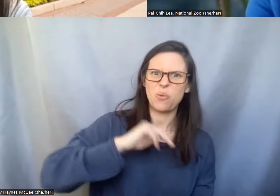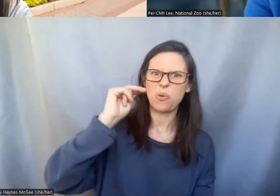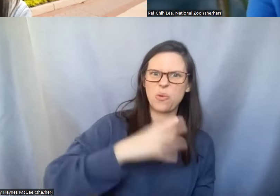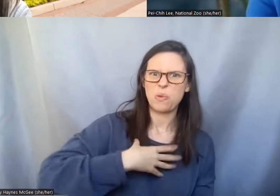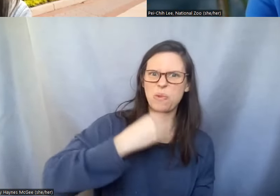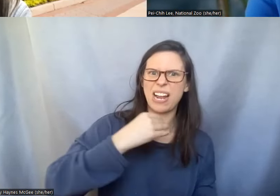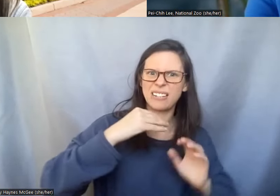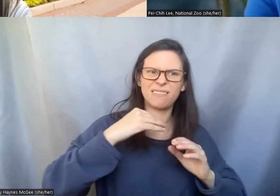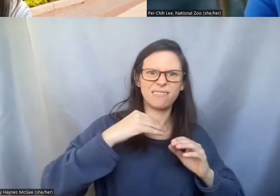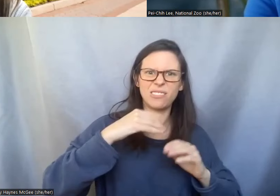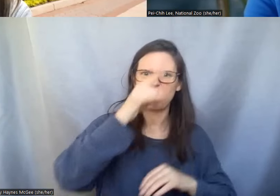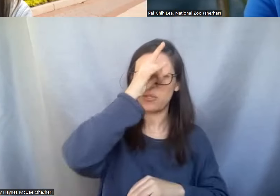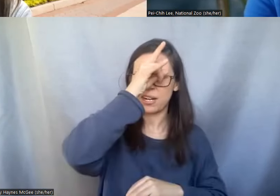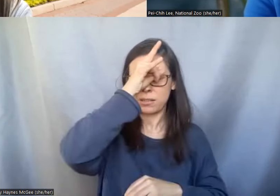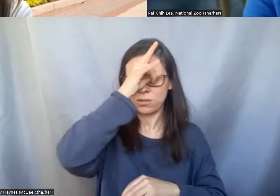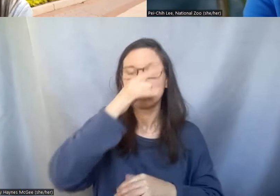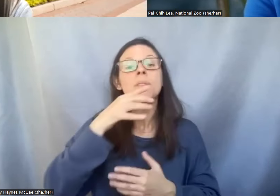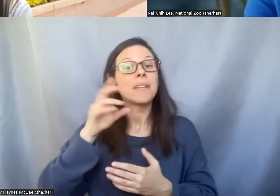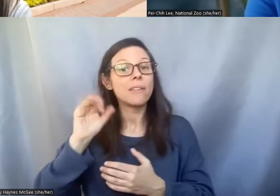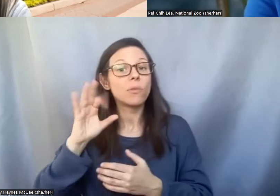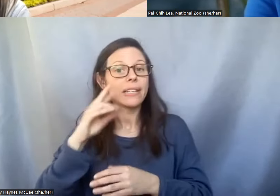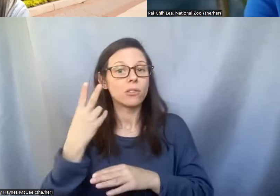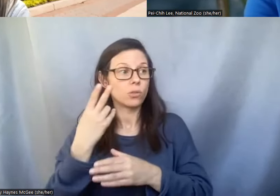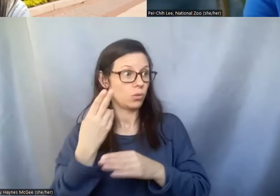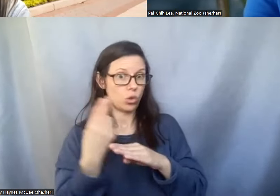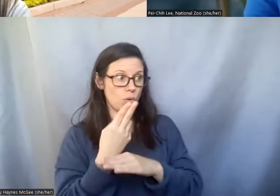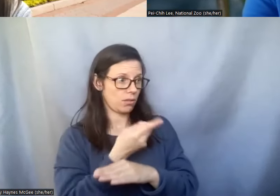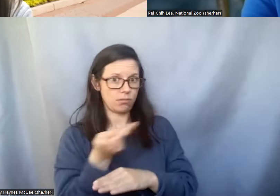male samples that's collected over time. So